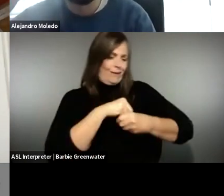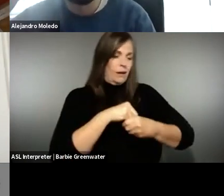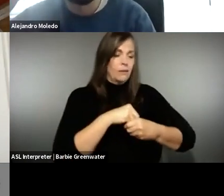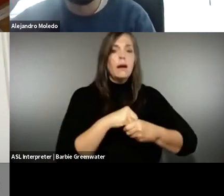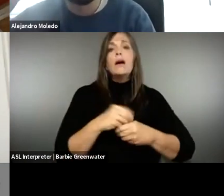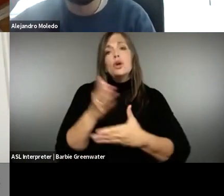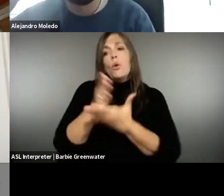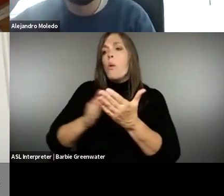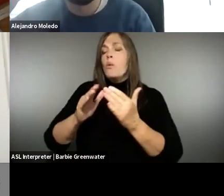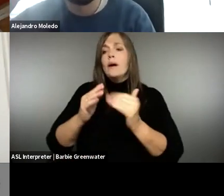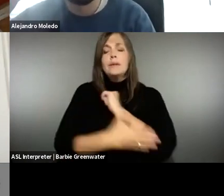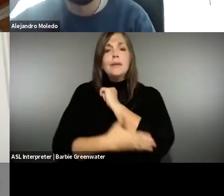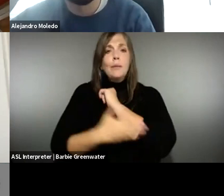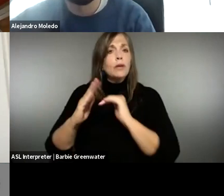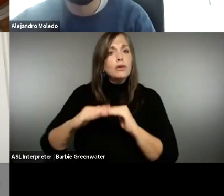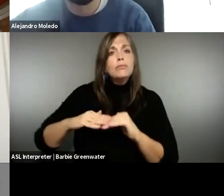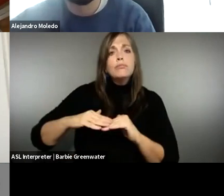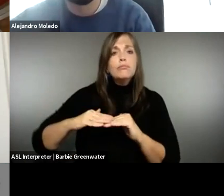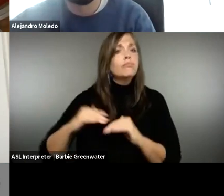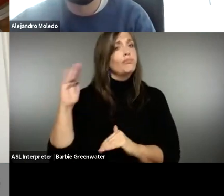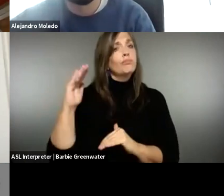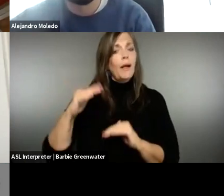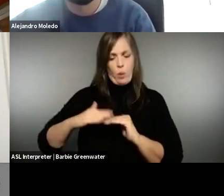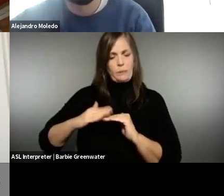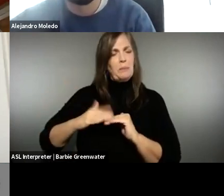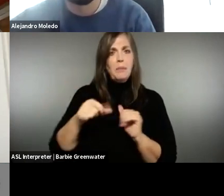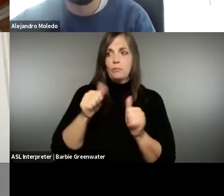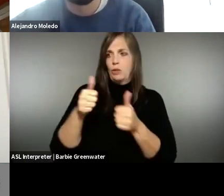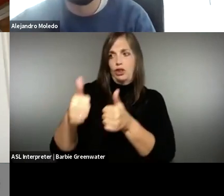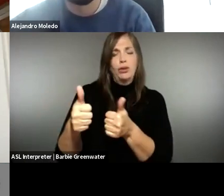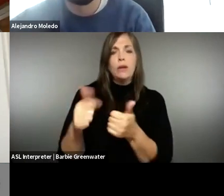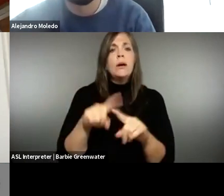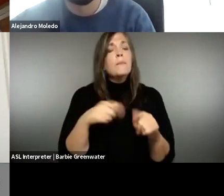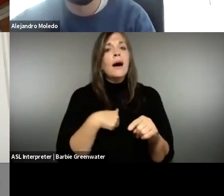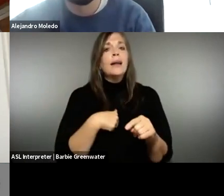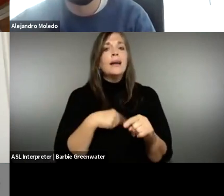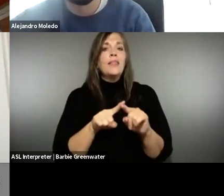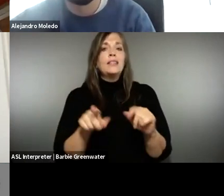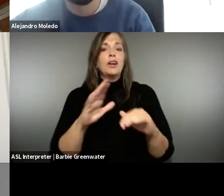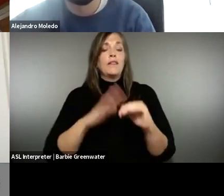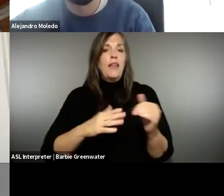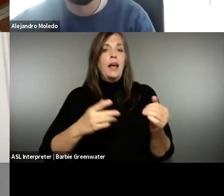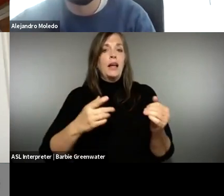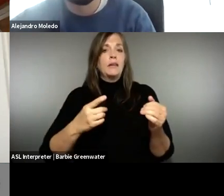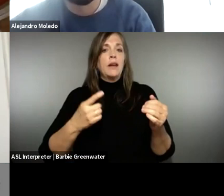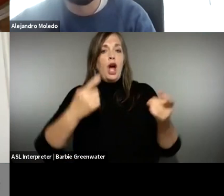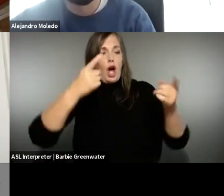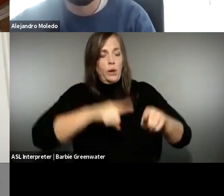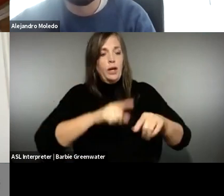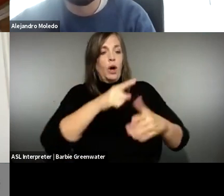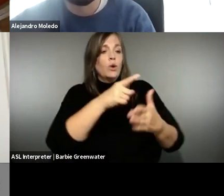part or not or these kind of things. Some countries go beyond the minimum requirement, which is good. This is very